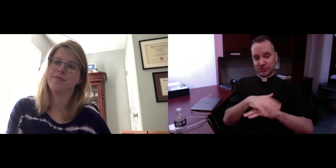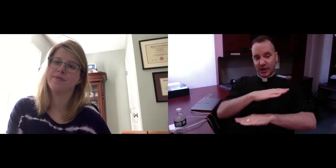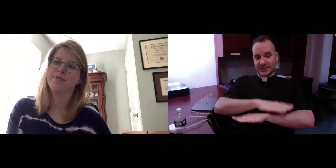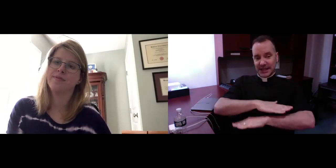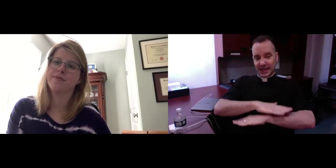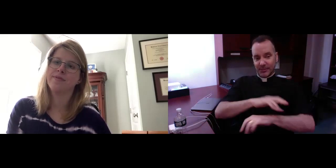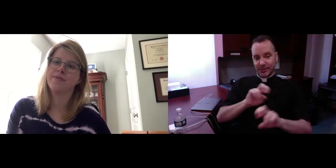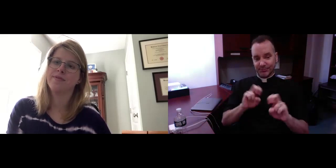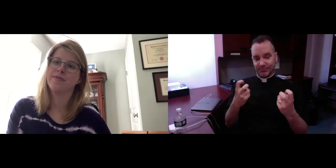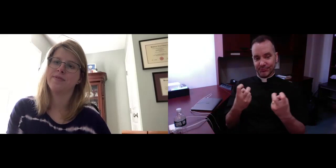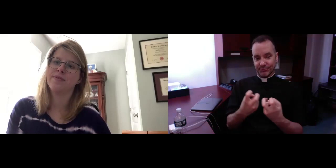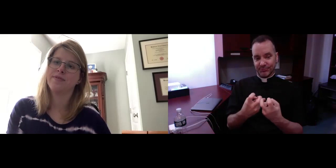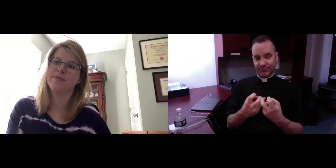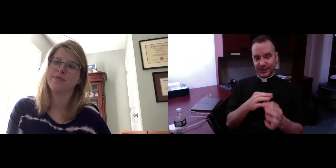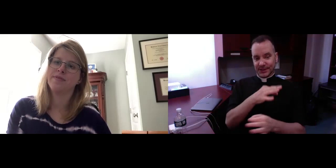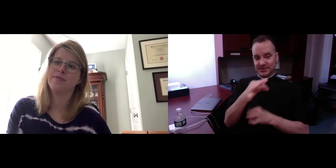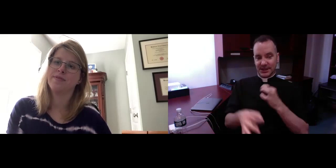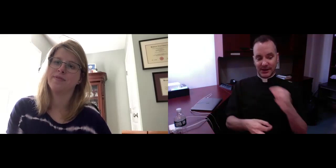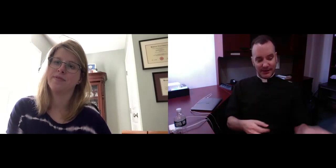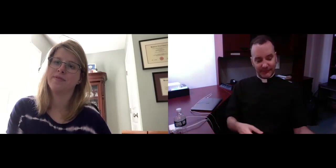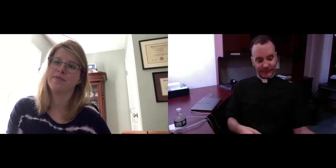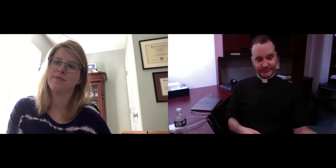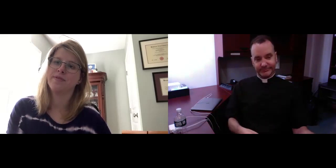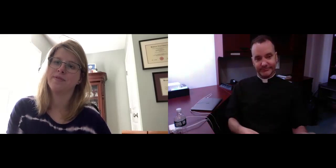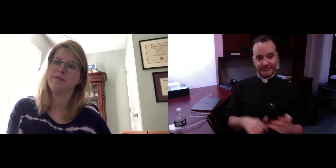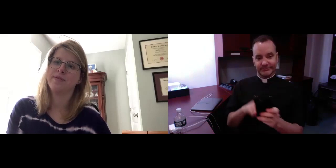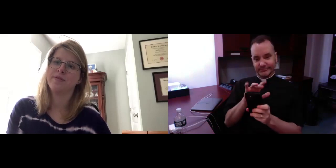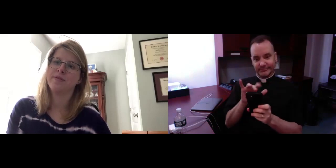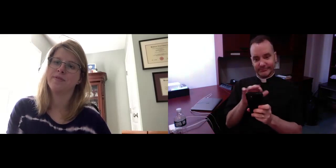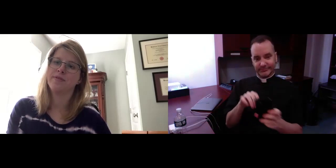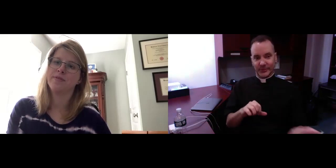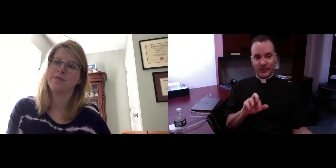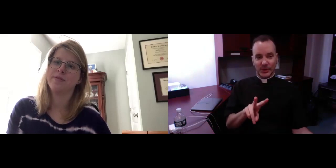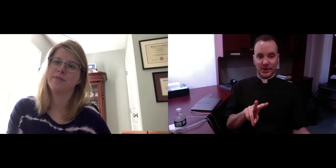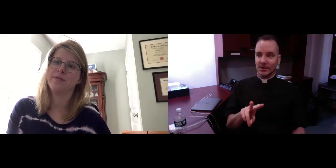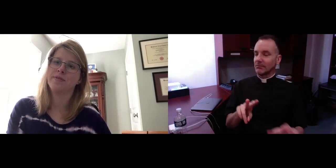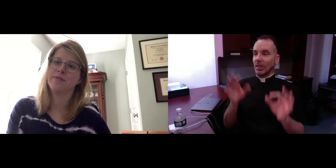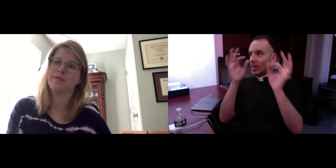take the time to have dinner together as a family around the table instead of